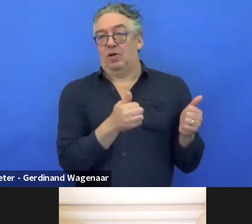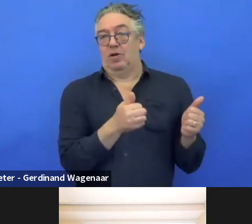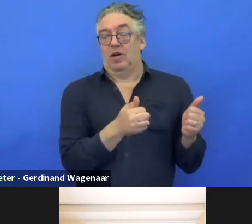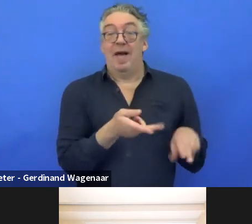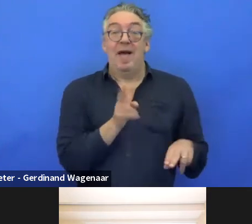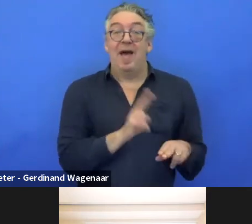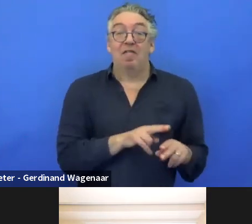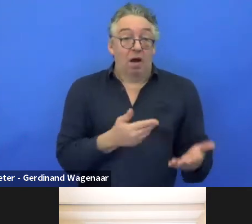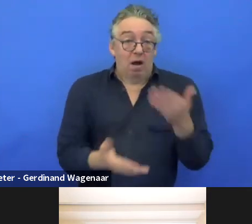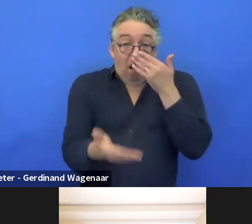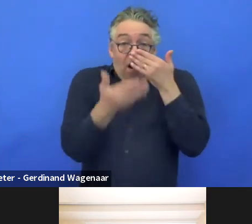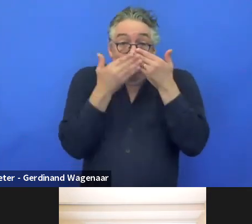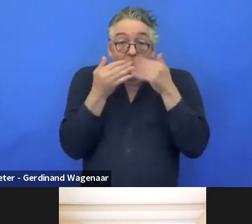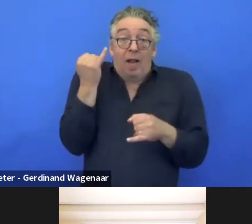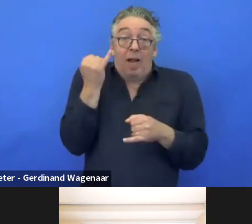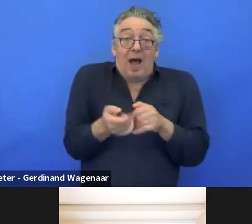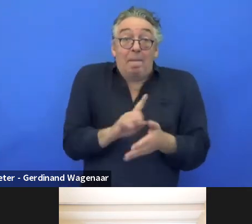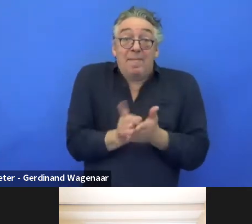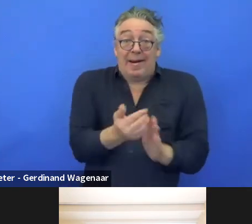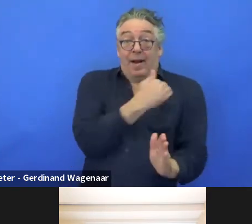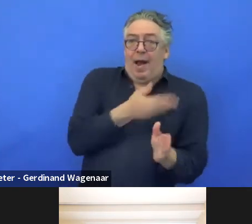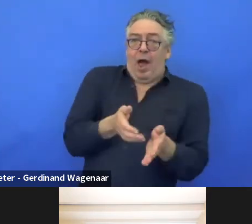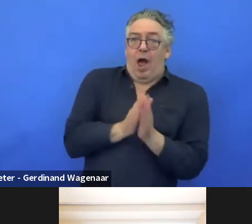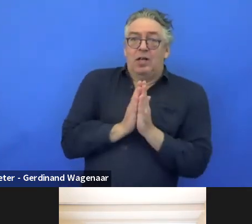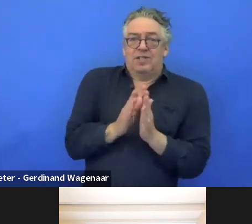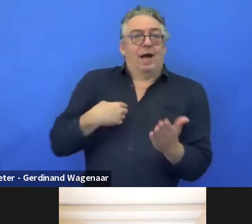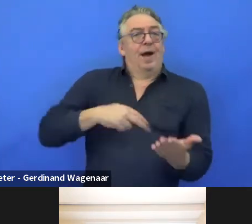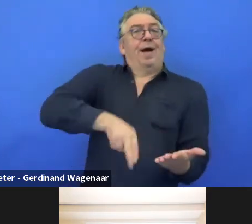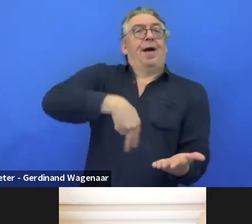at the last moment, mostly just to sign a letter of support.